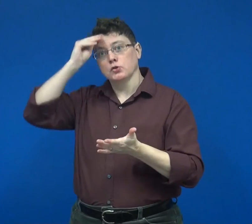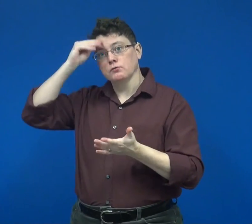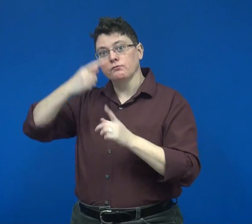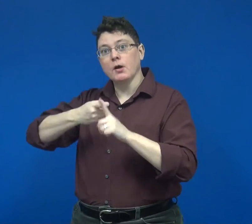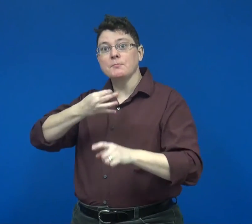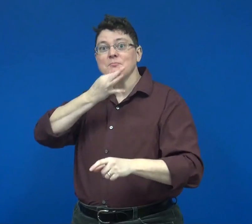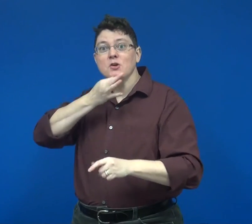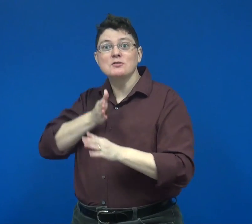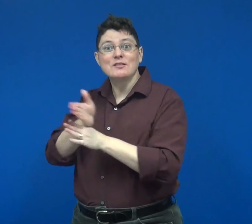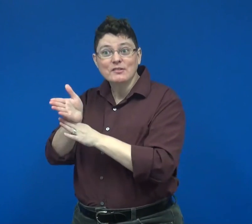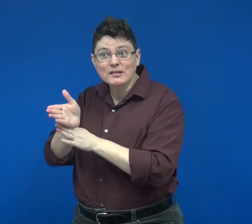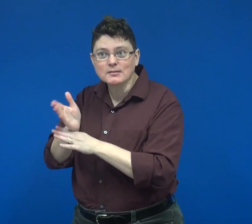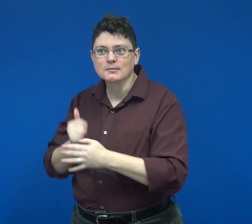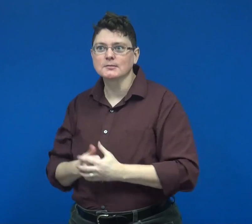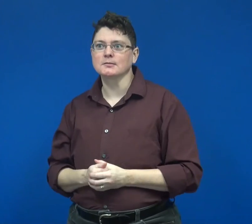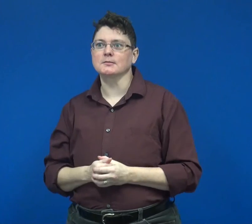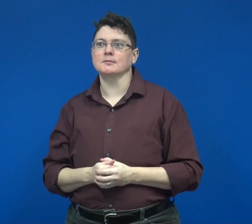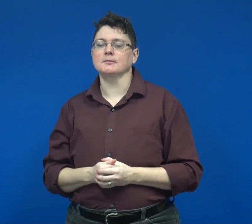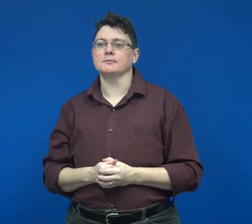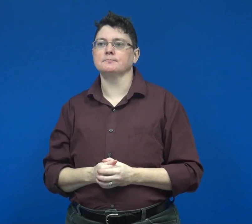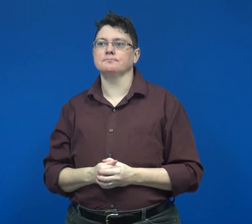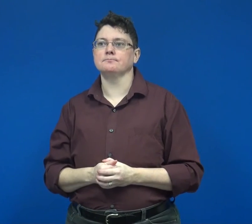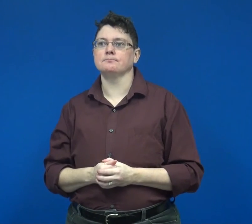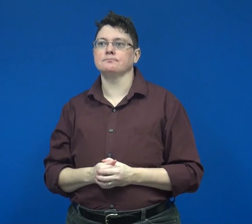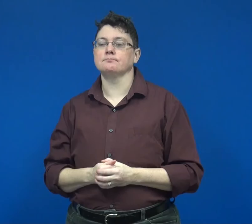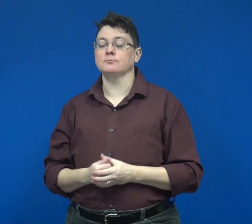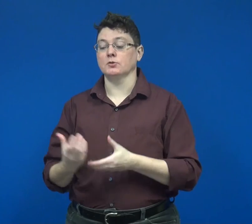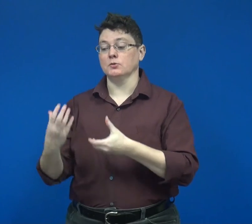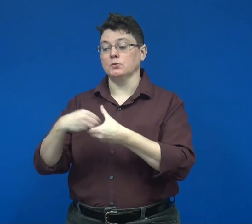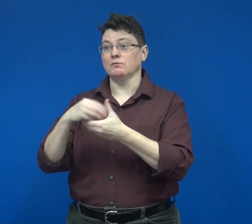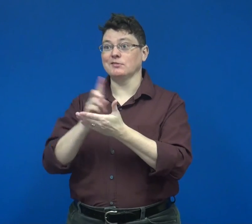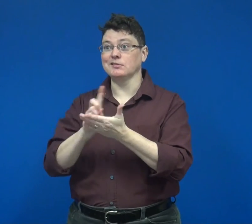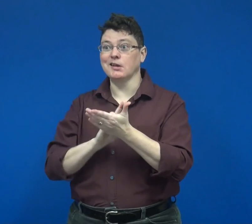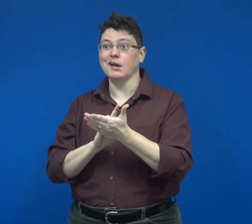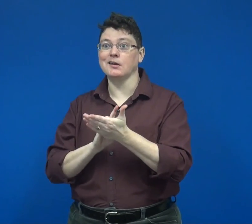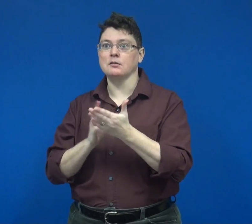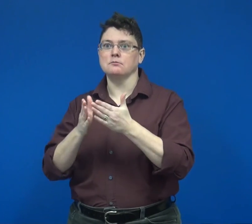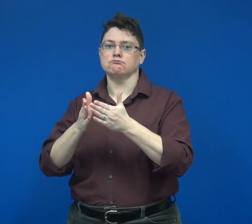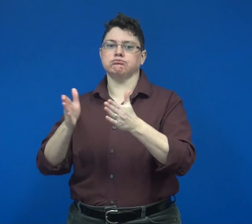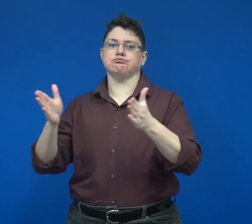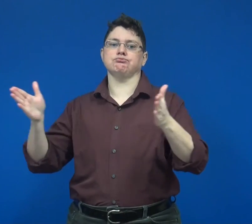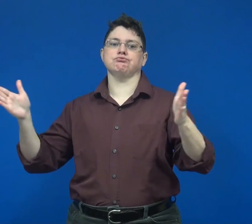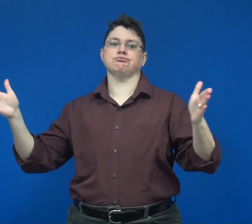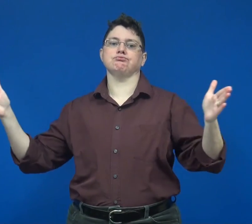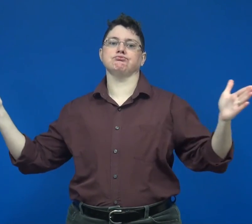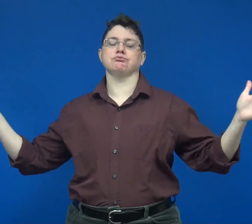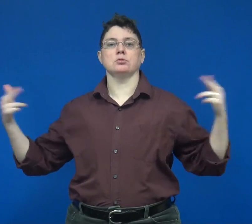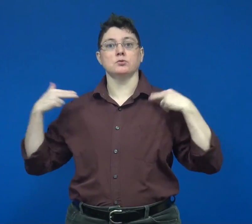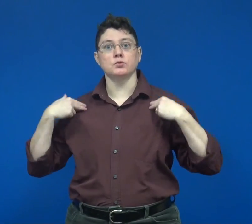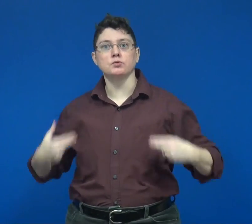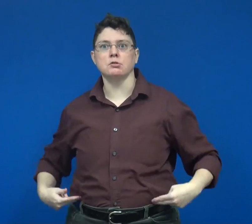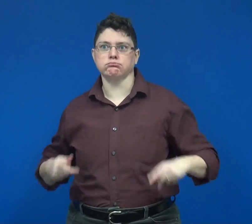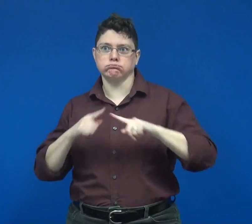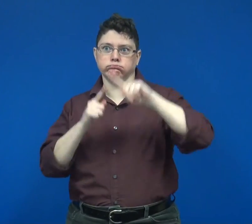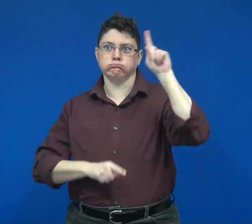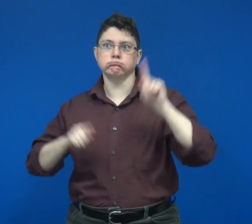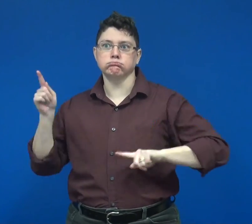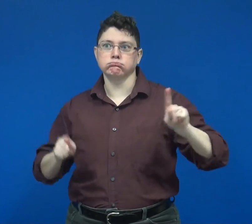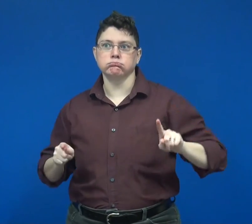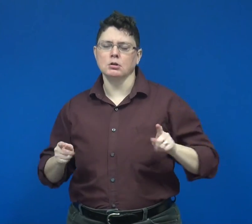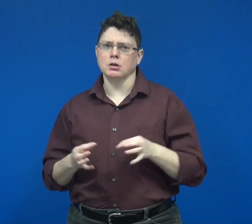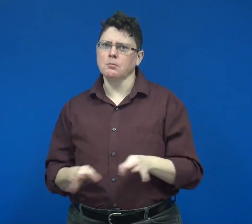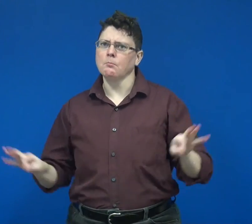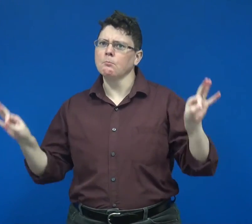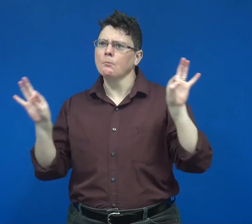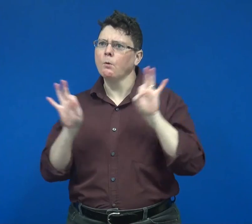As inclusive design encompasses a broad range of human diversity